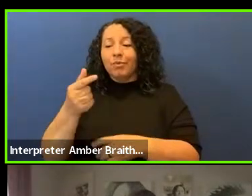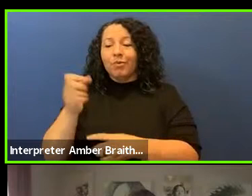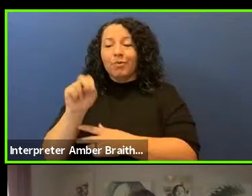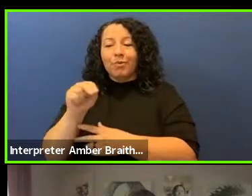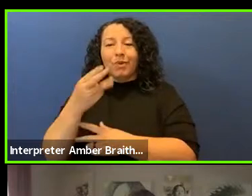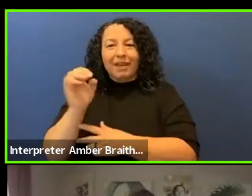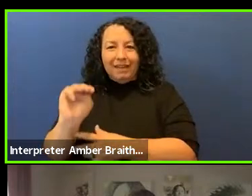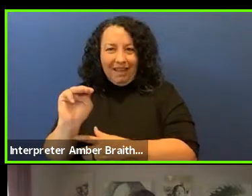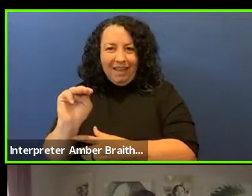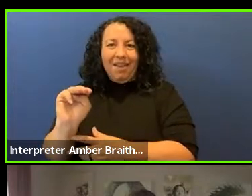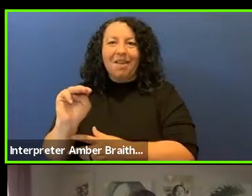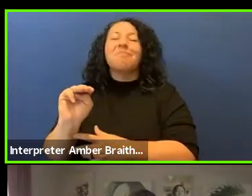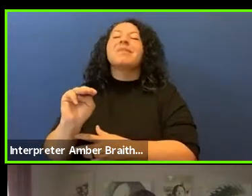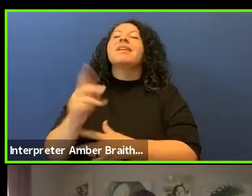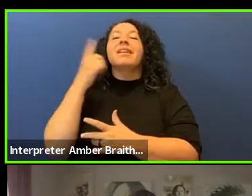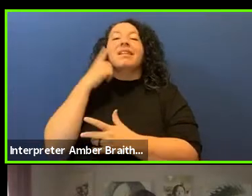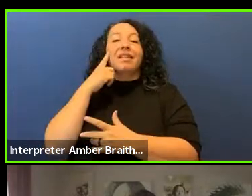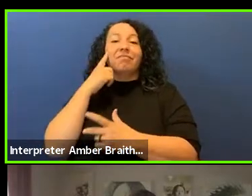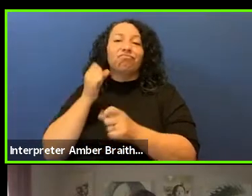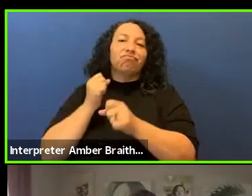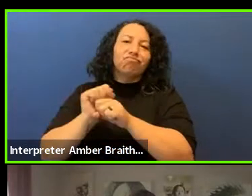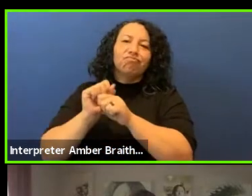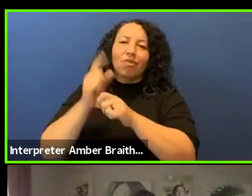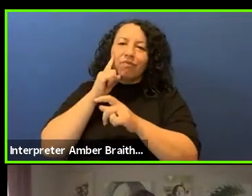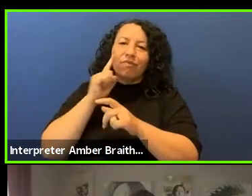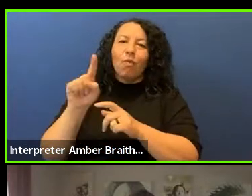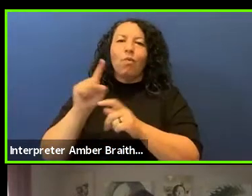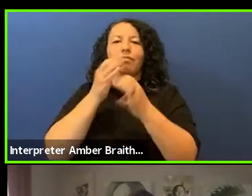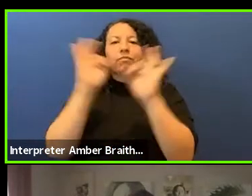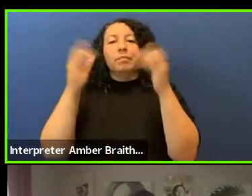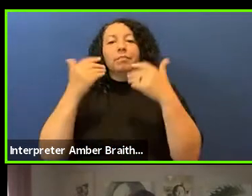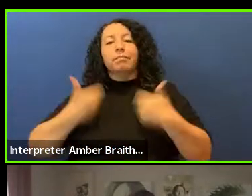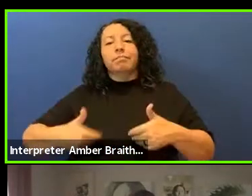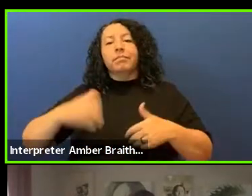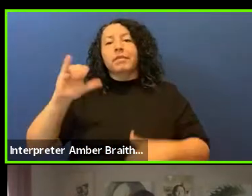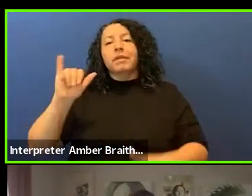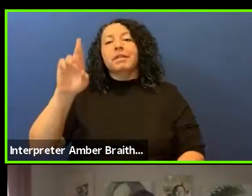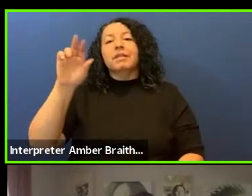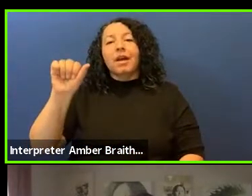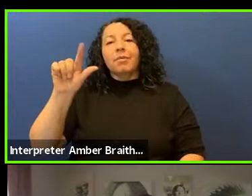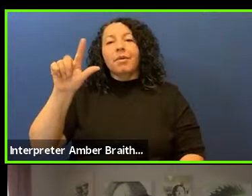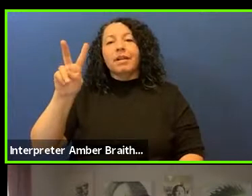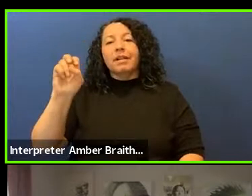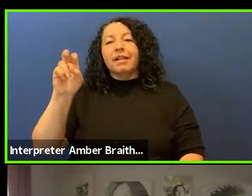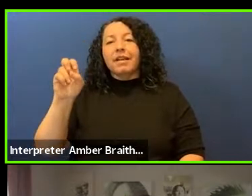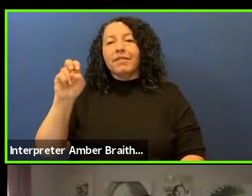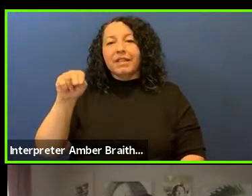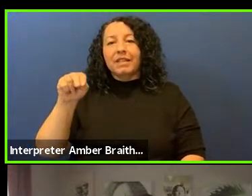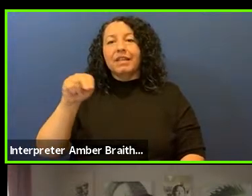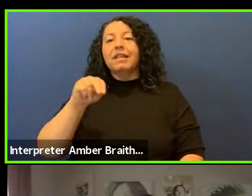I'm Cyra Levenson. I'm the Deputy Director and Gail Engelberg Director of Education and